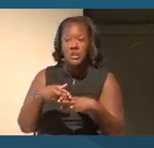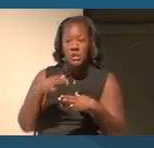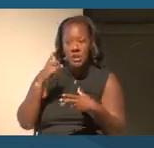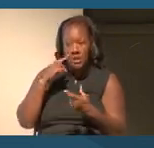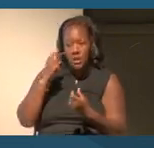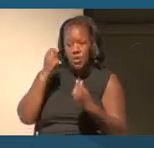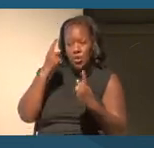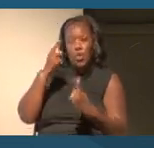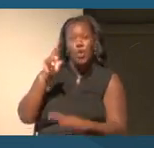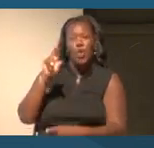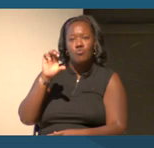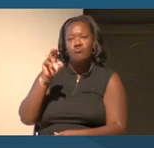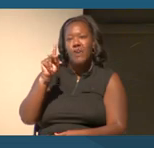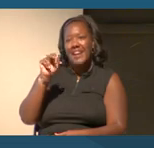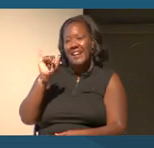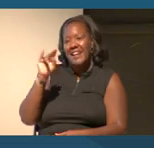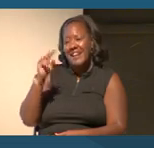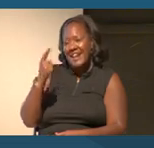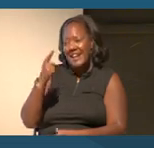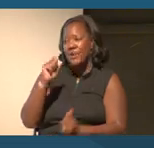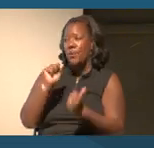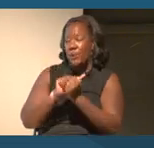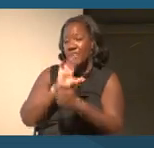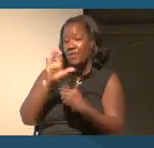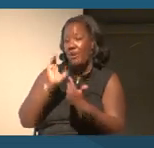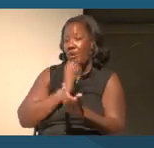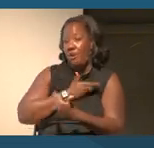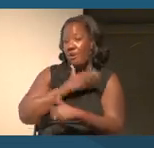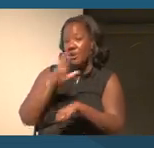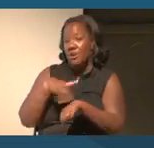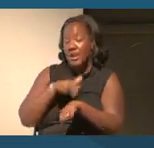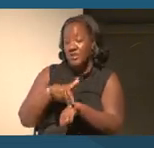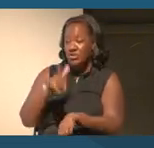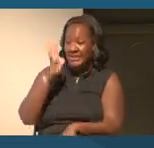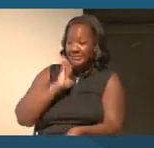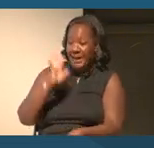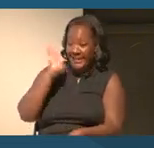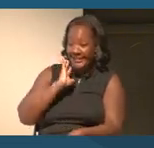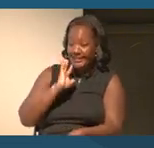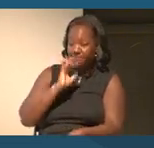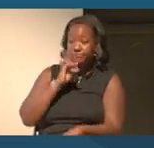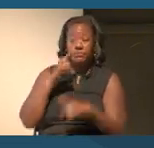And so today's conversation will really help us think about what are some of the key questions